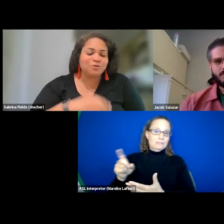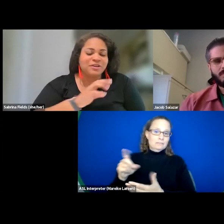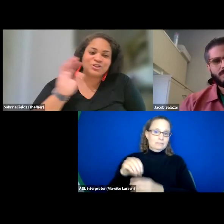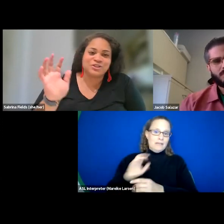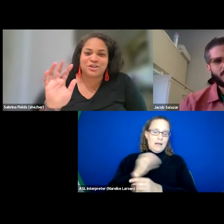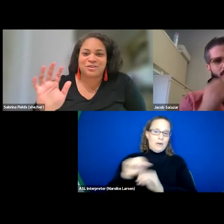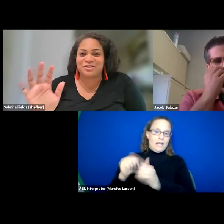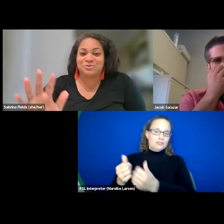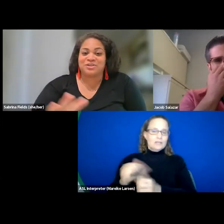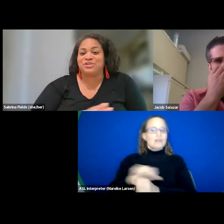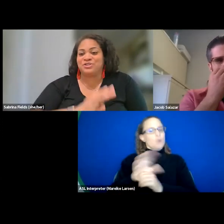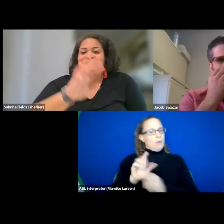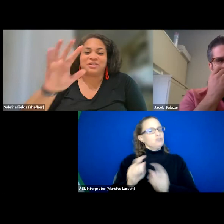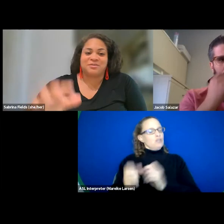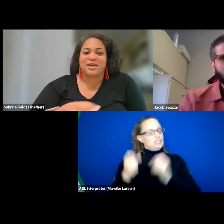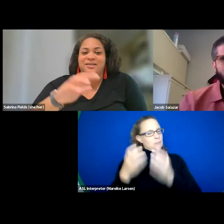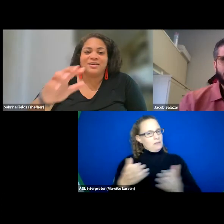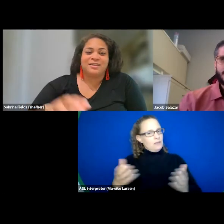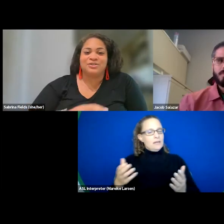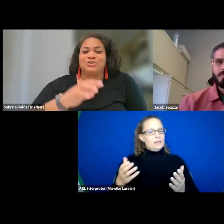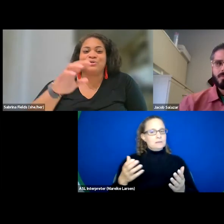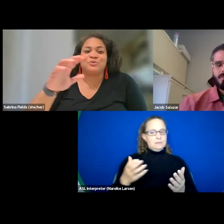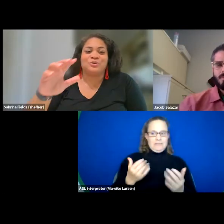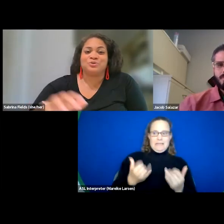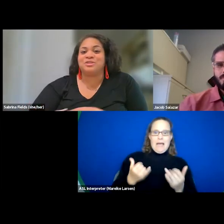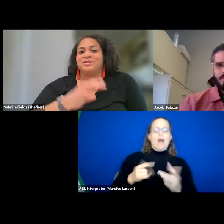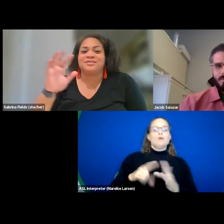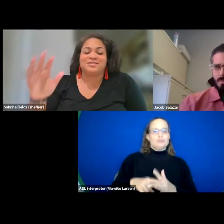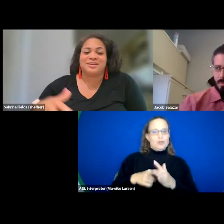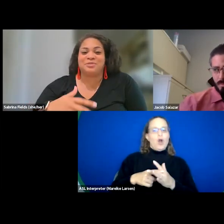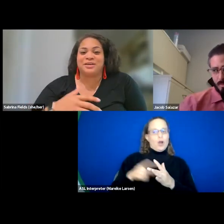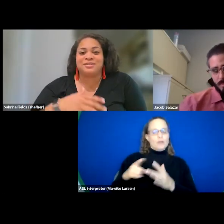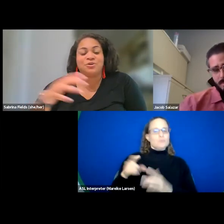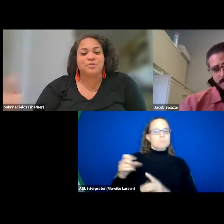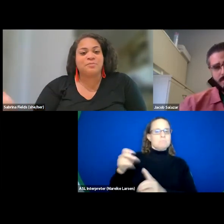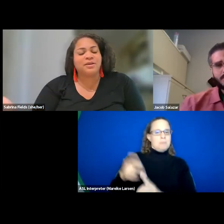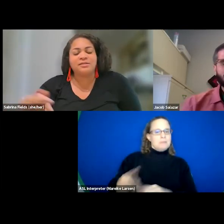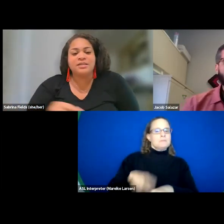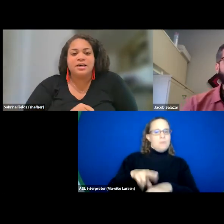COVID has changed a lot of things so we're actually just now getting back into those routines and setting plans to open up again.